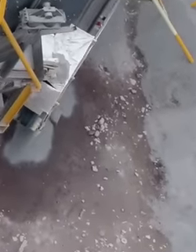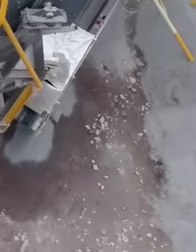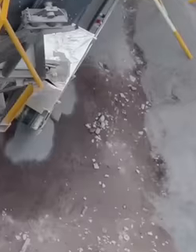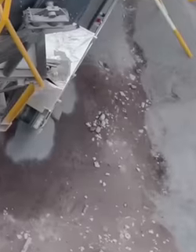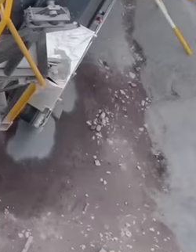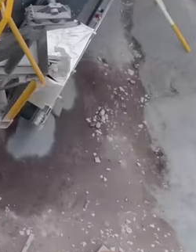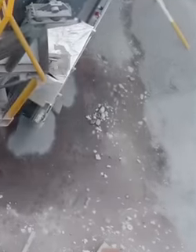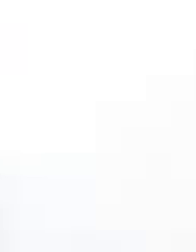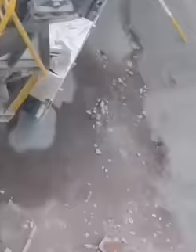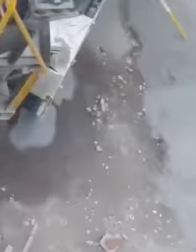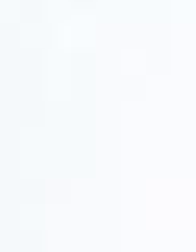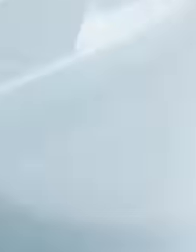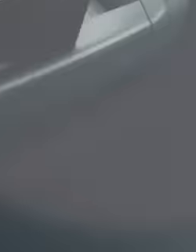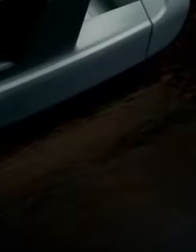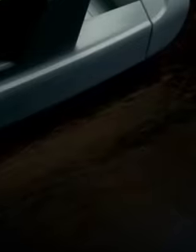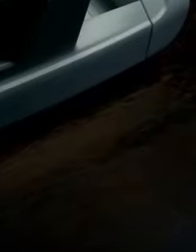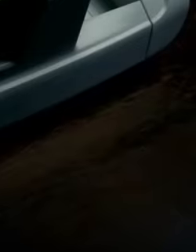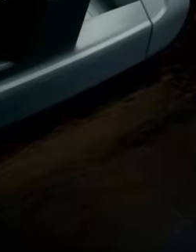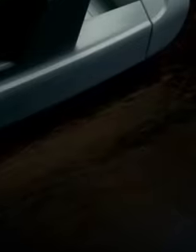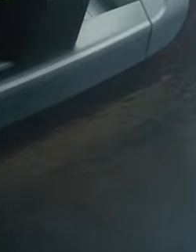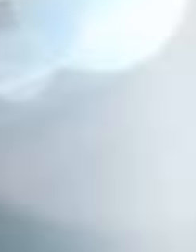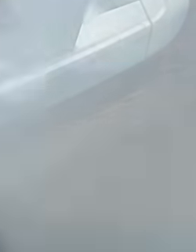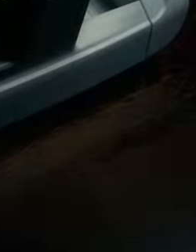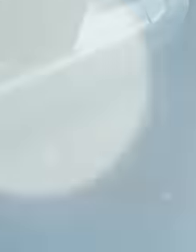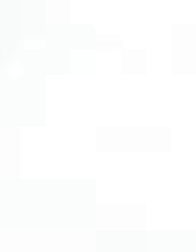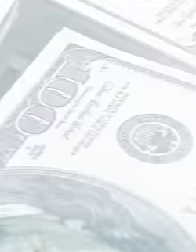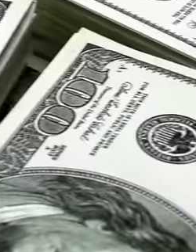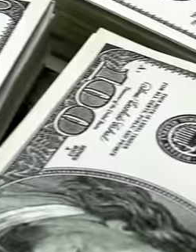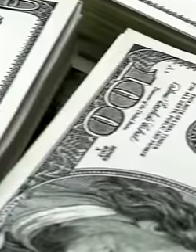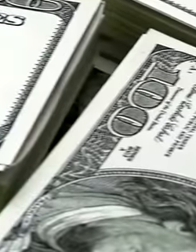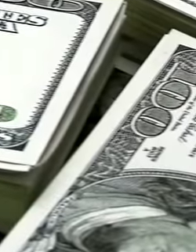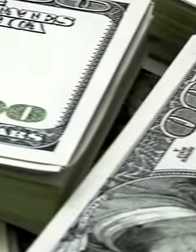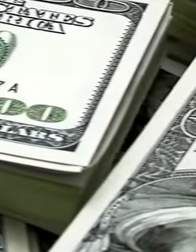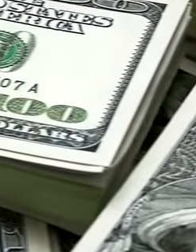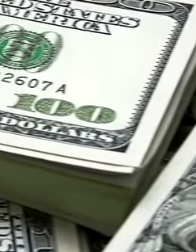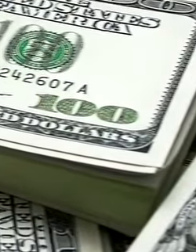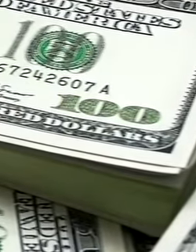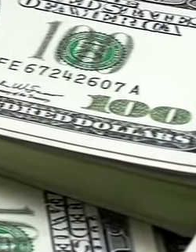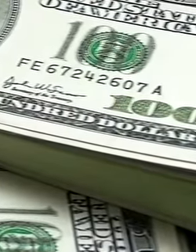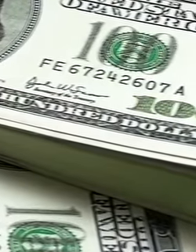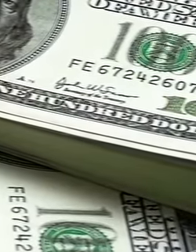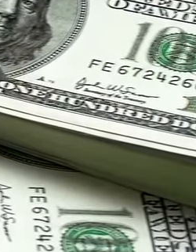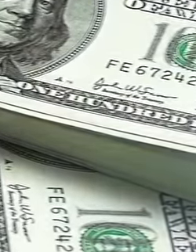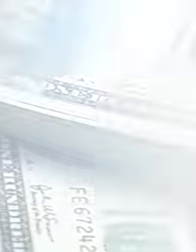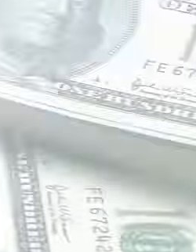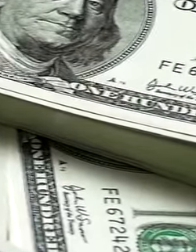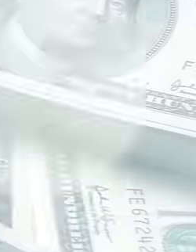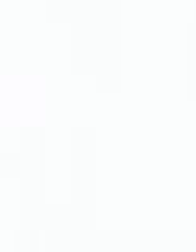to do juicy business authorized by the bad governments headed by Vicente